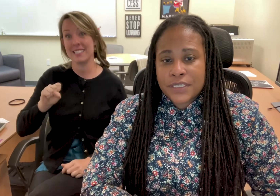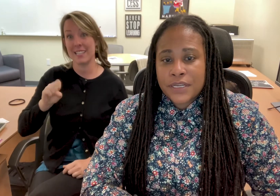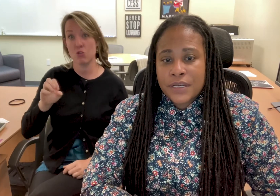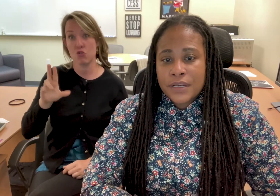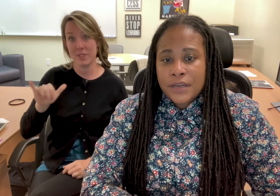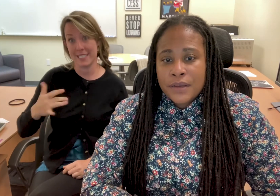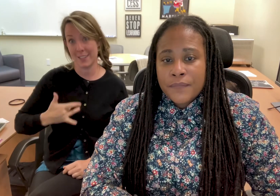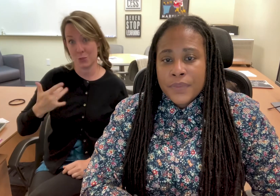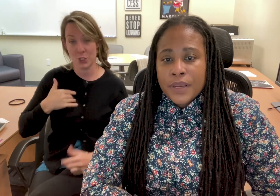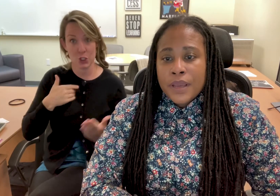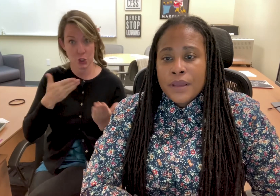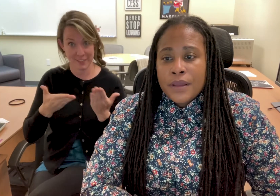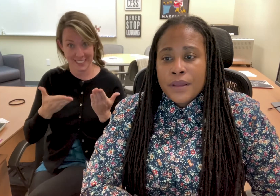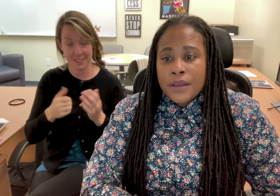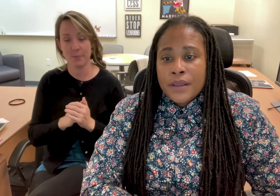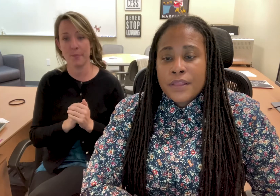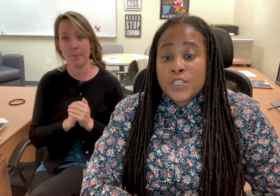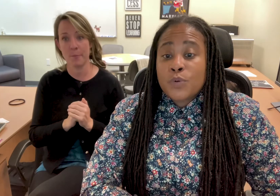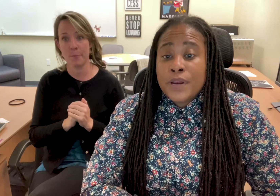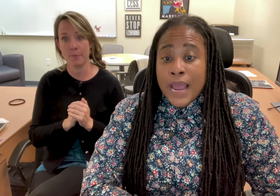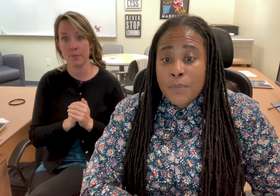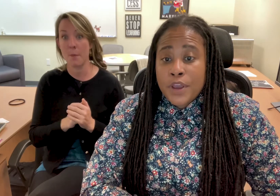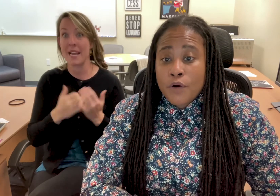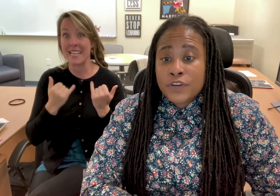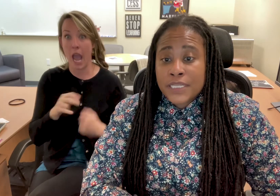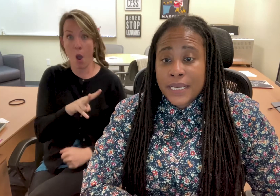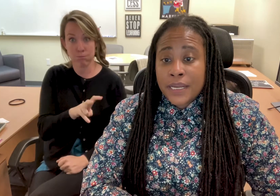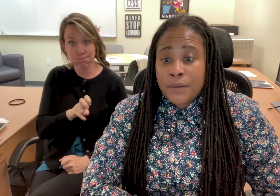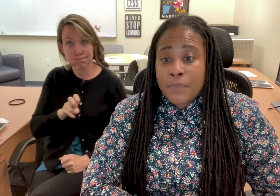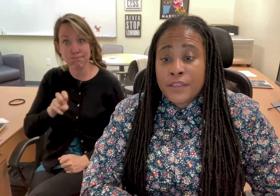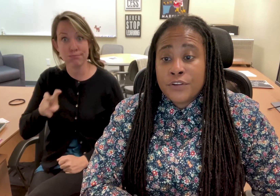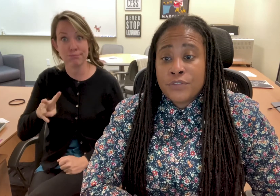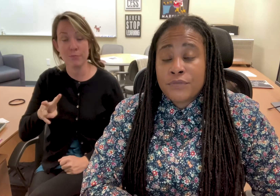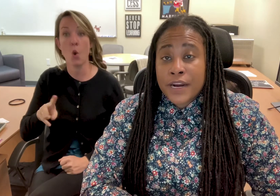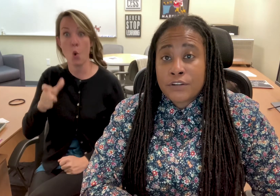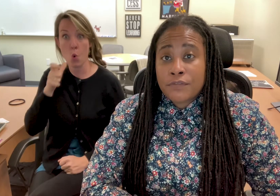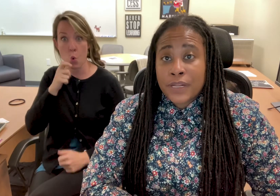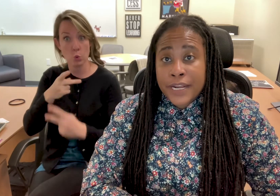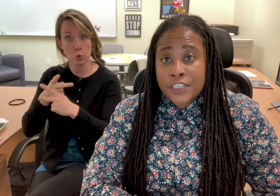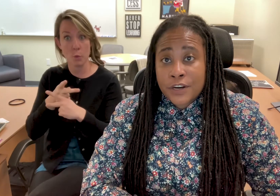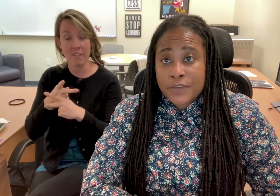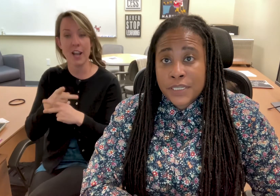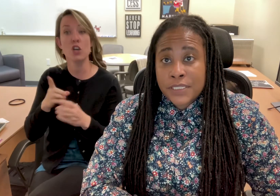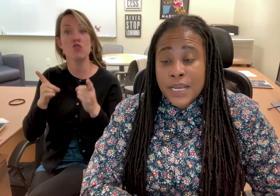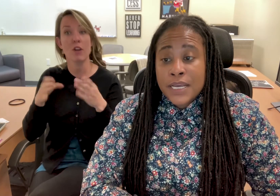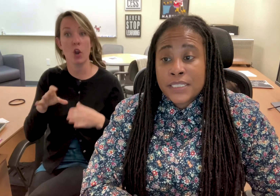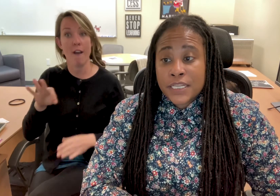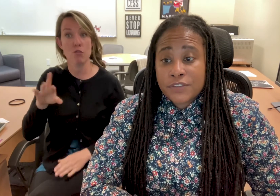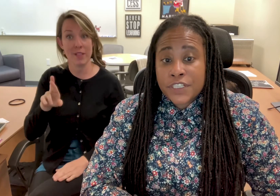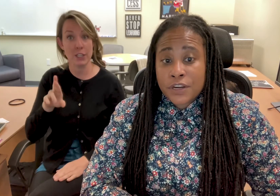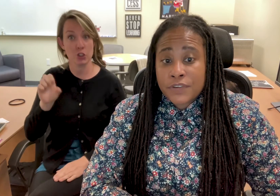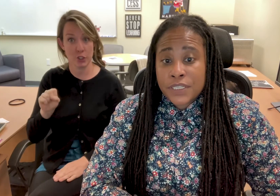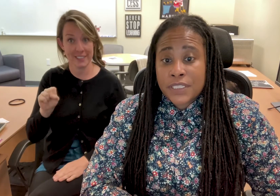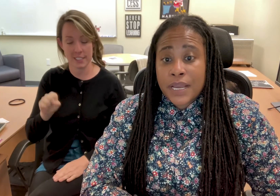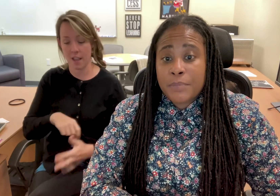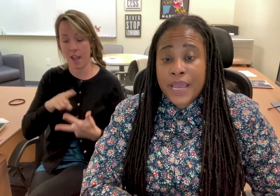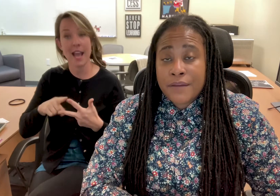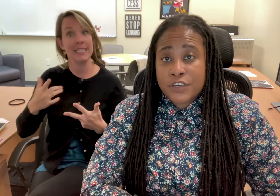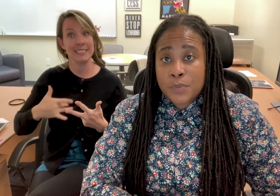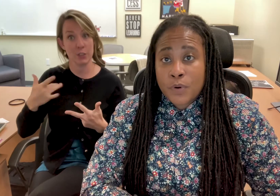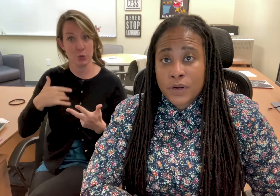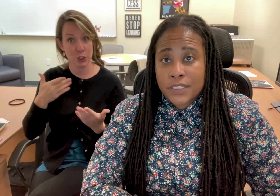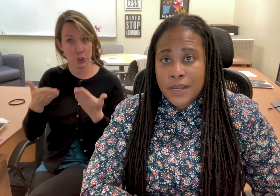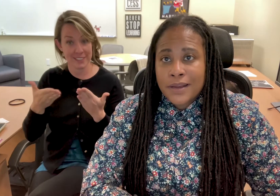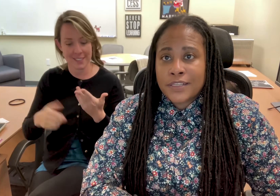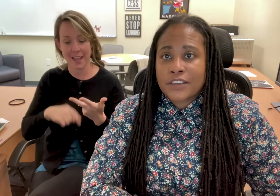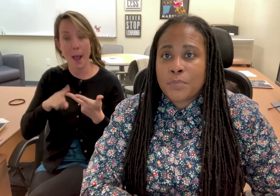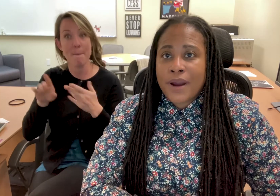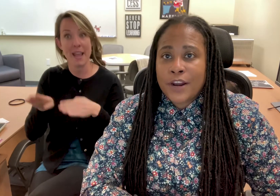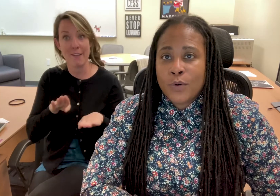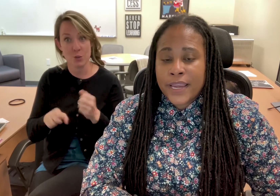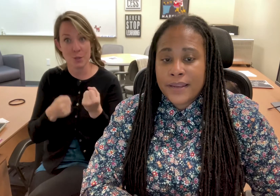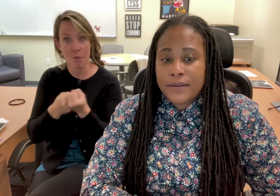is now overseen by the new Director of Related Services, Sensory Services, and Behavior Supports, Dr. Brad Hoyt.